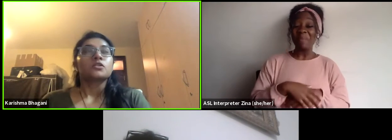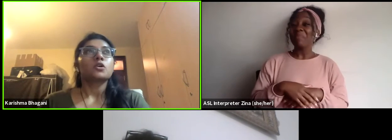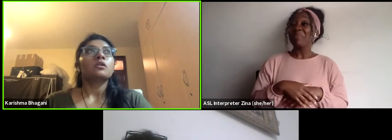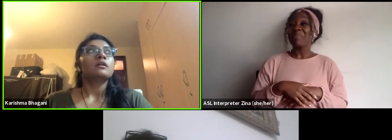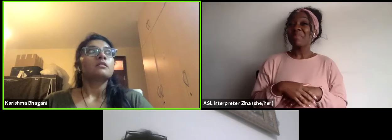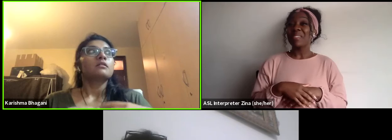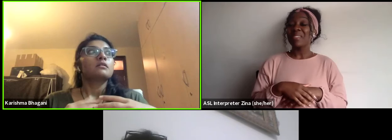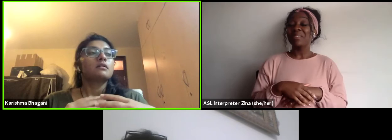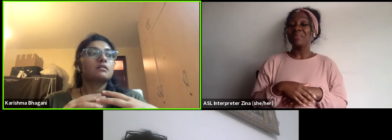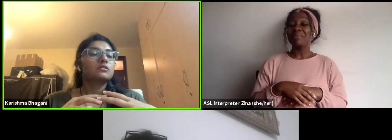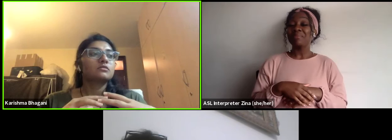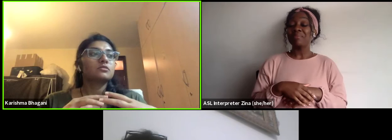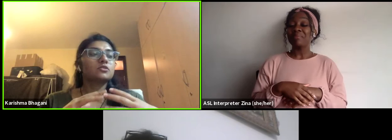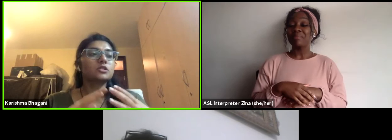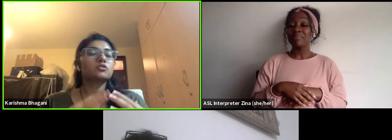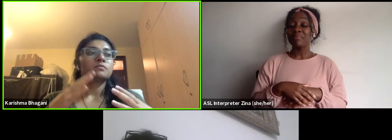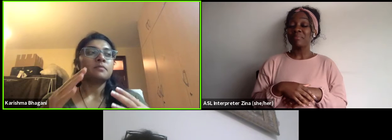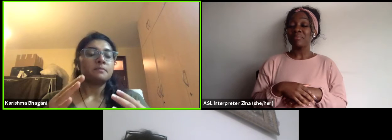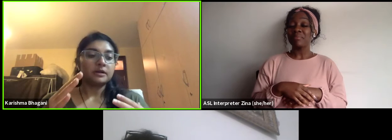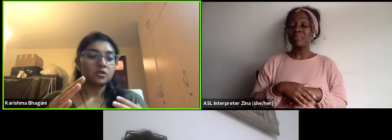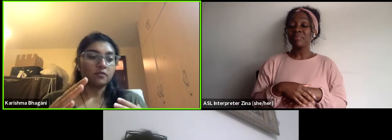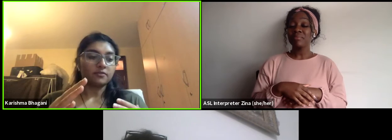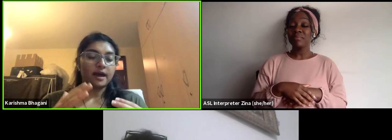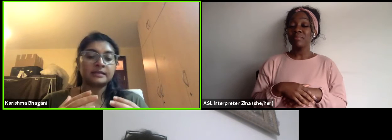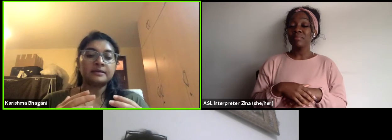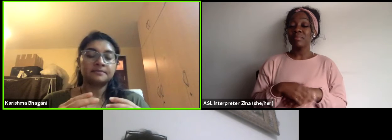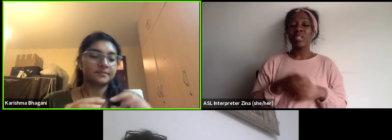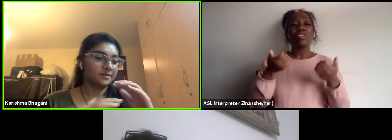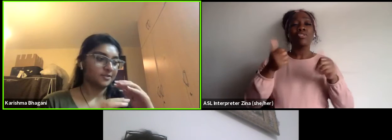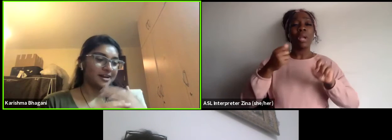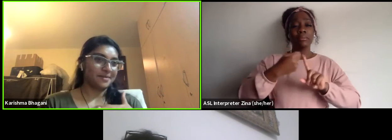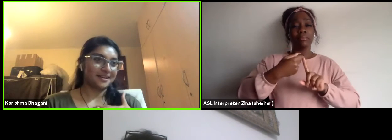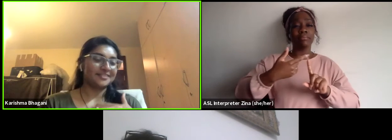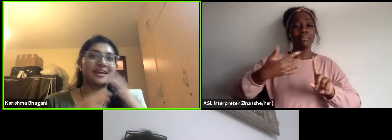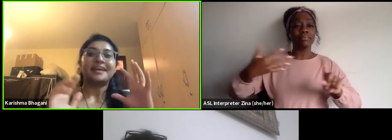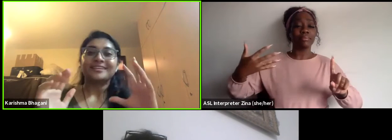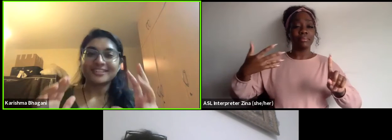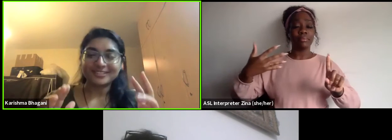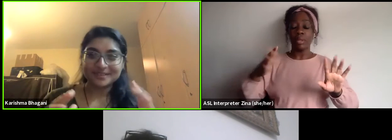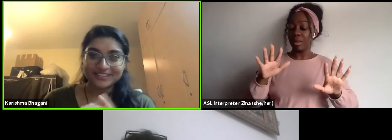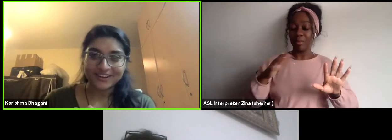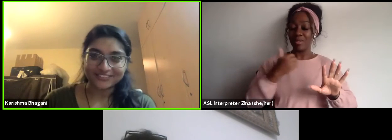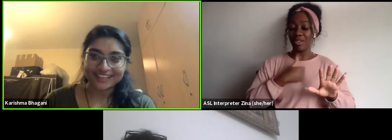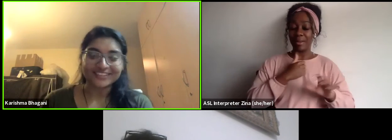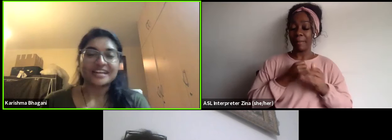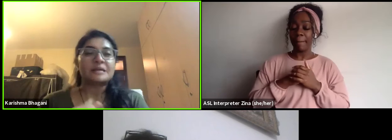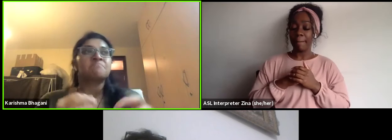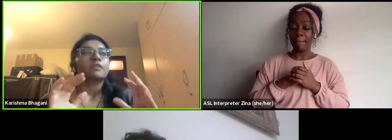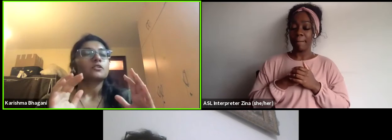So just to build off of that... Sorry I meant. Okay, just to build off of that sorry,